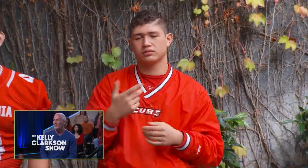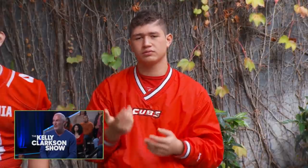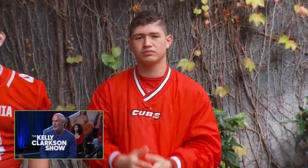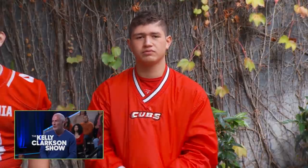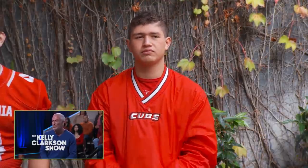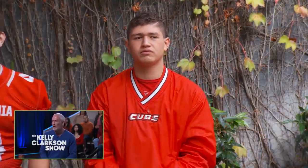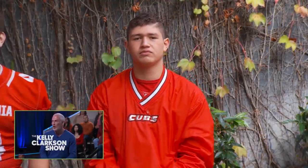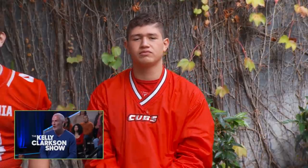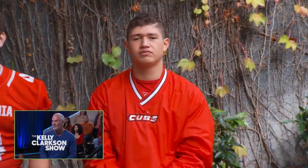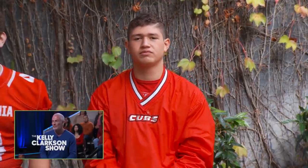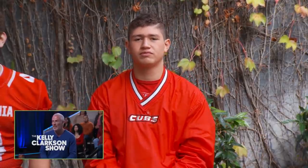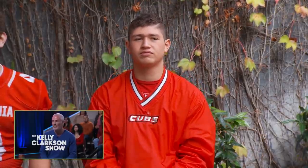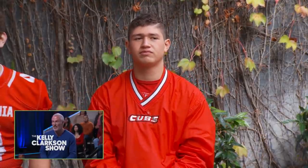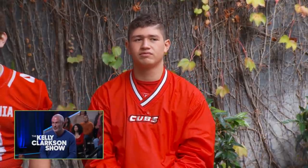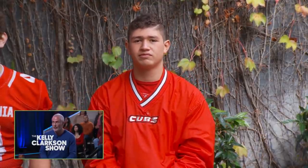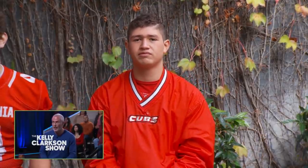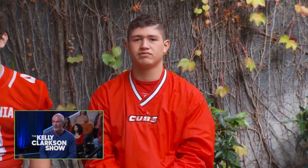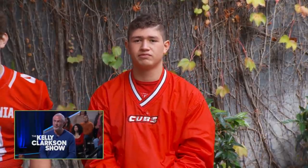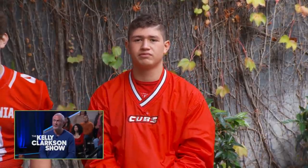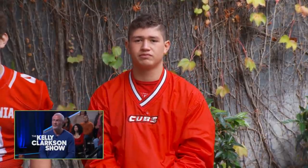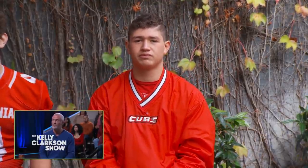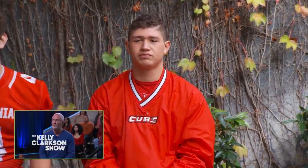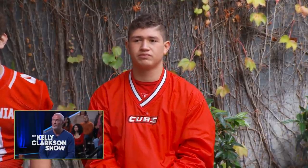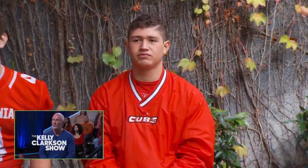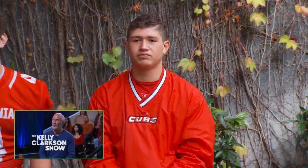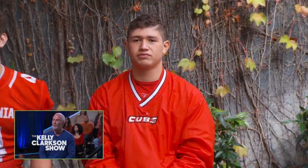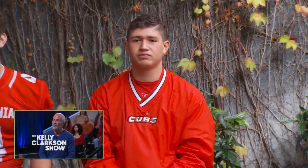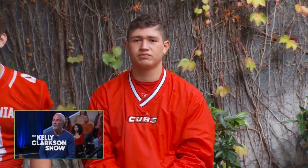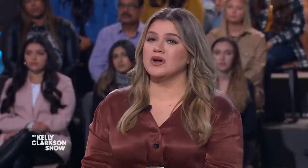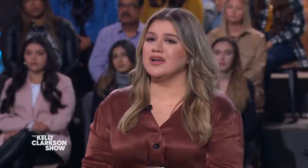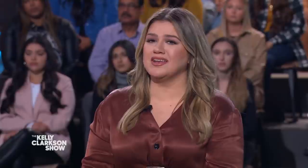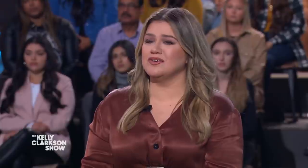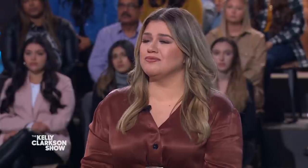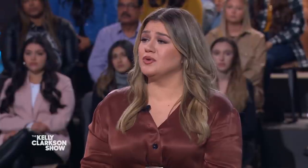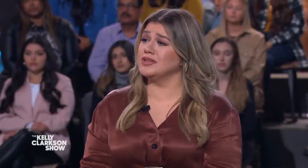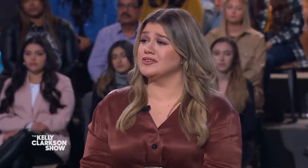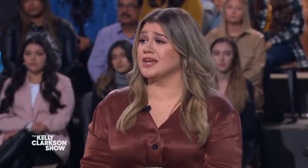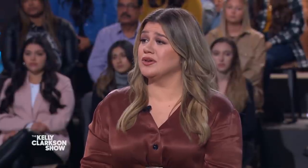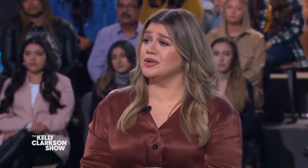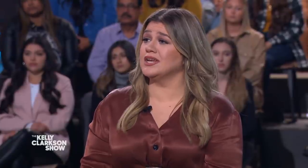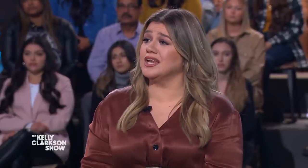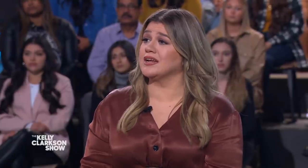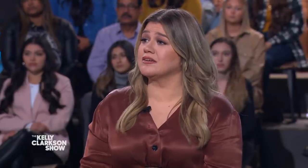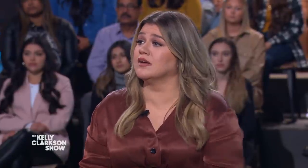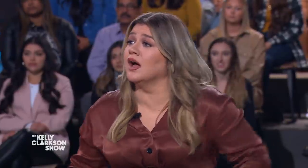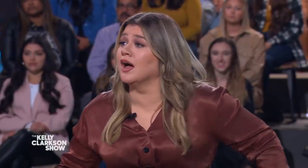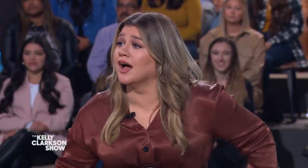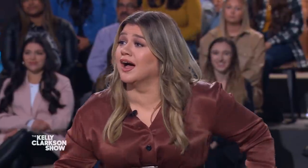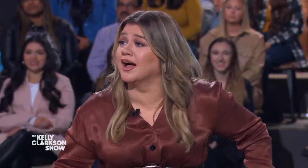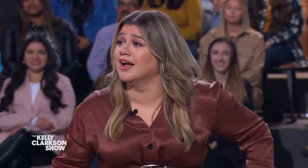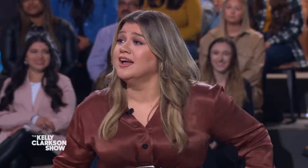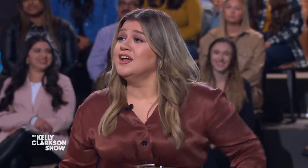The field's really small and not so great. Oh my gosh. Well, and you... Well, it looks like you didn't need it.